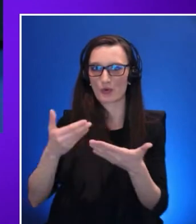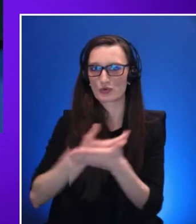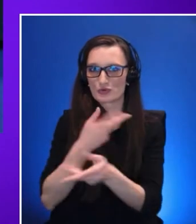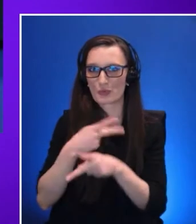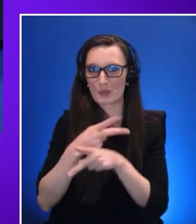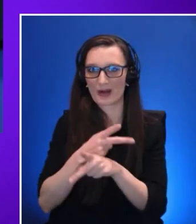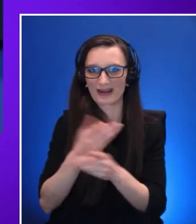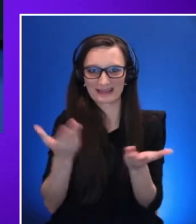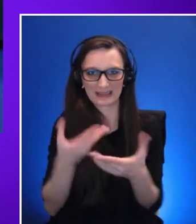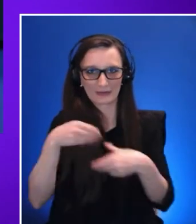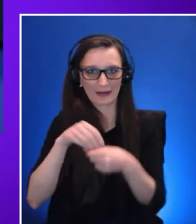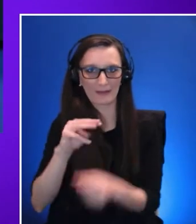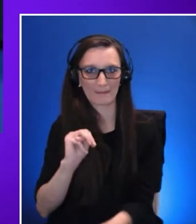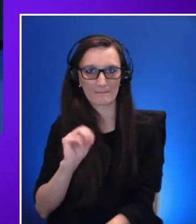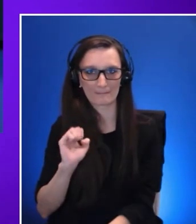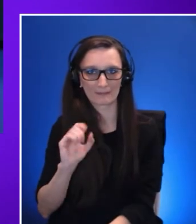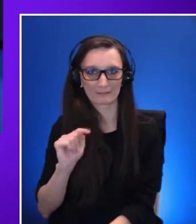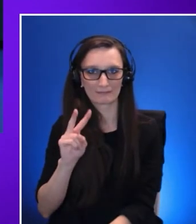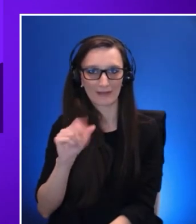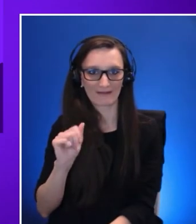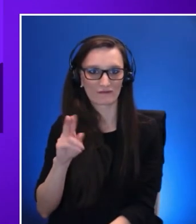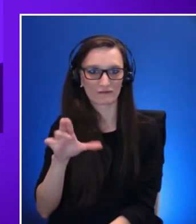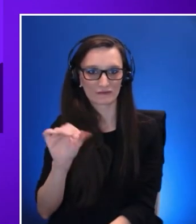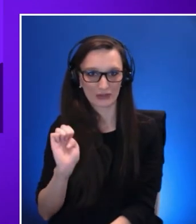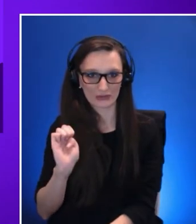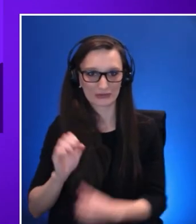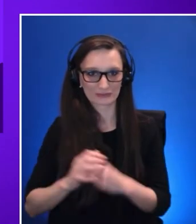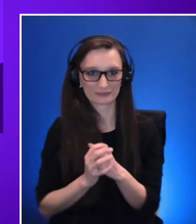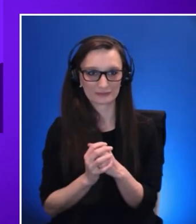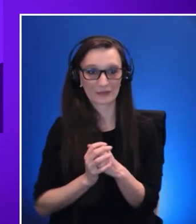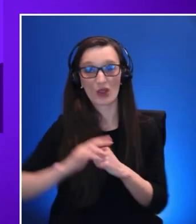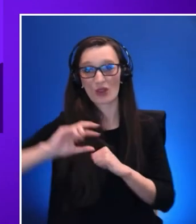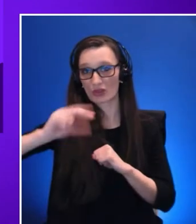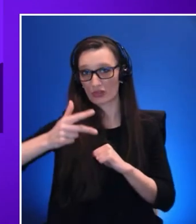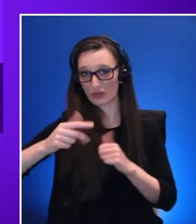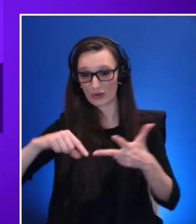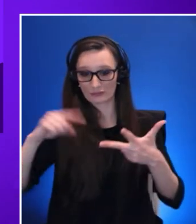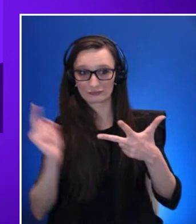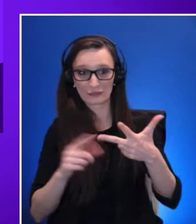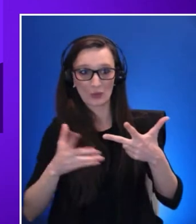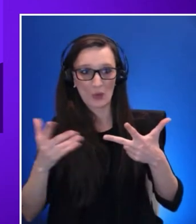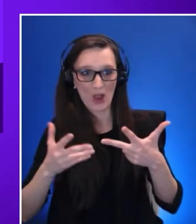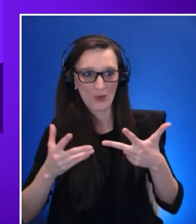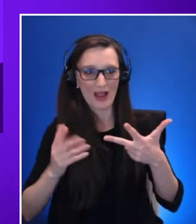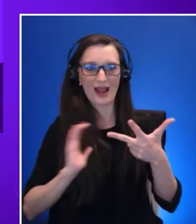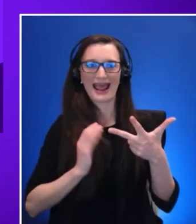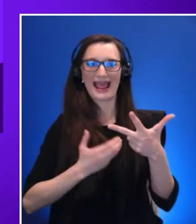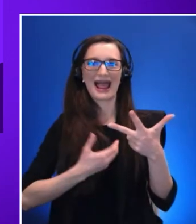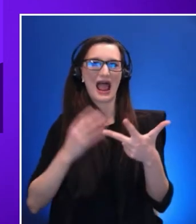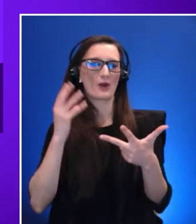Third step of the process, determine experiences. Once we have the feedback we have the information